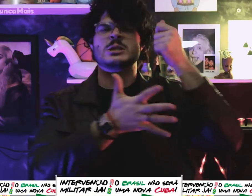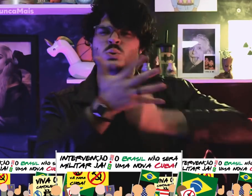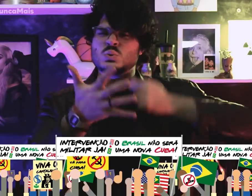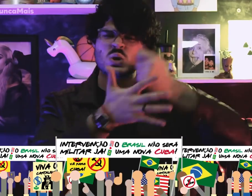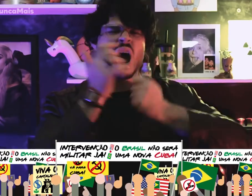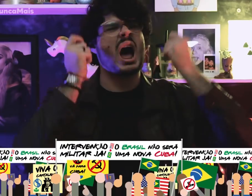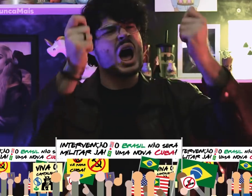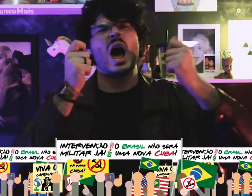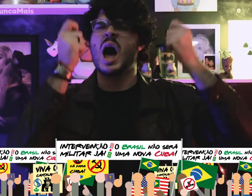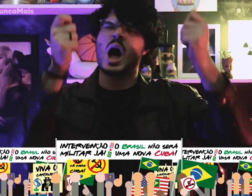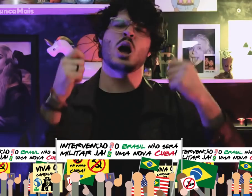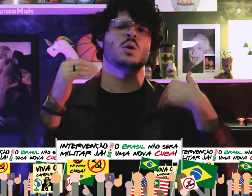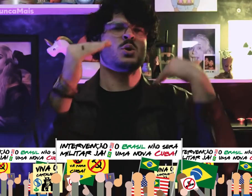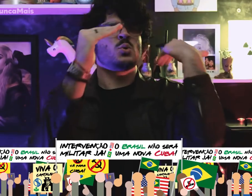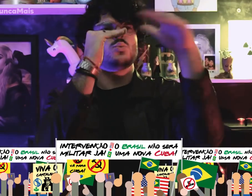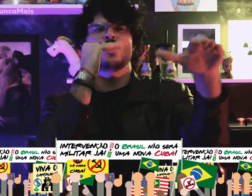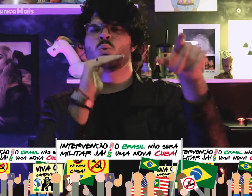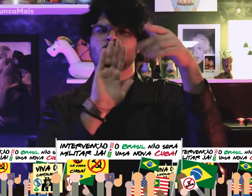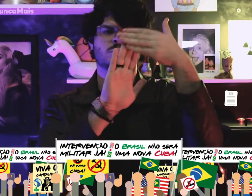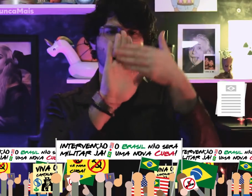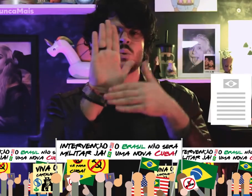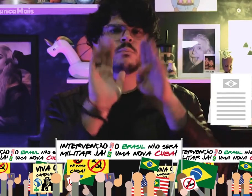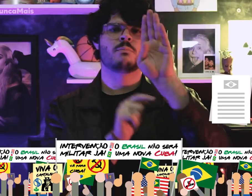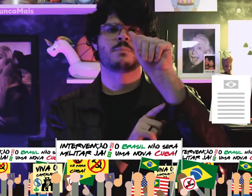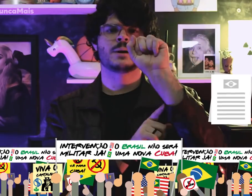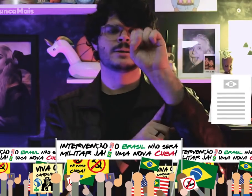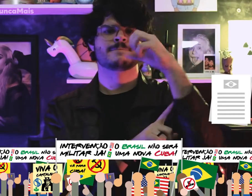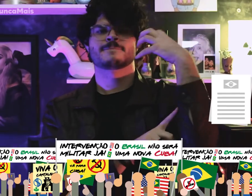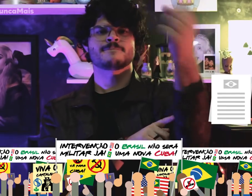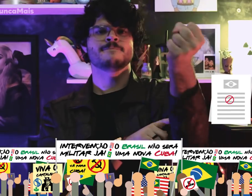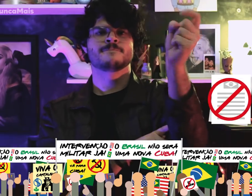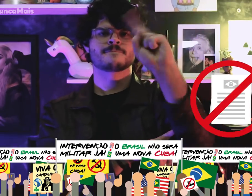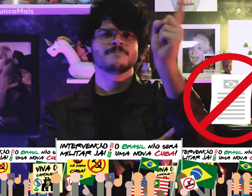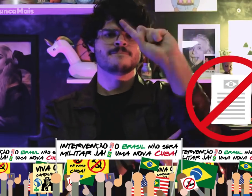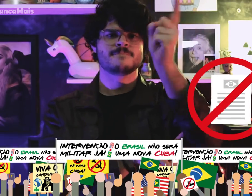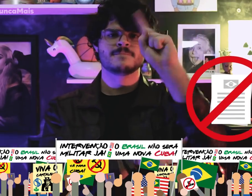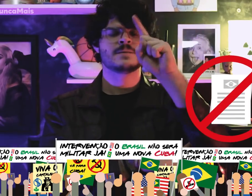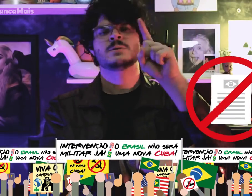to fight reforms proposed by Jango.